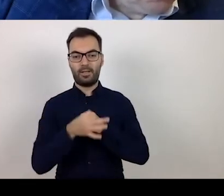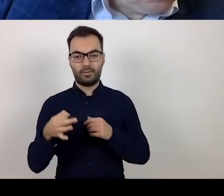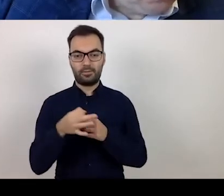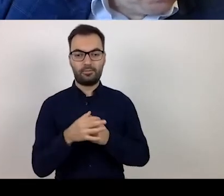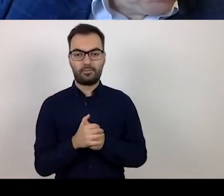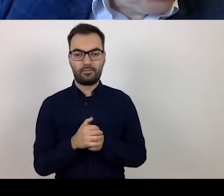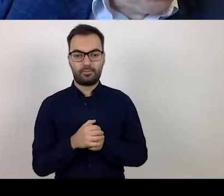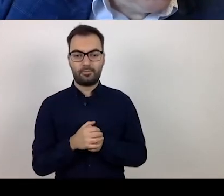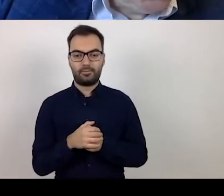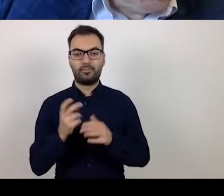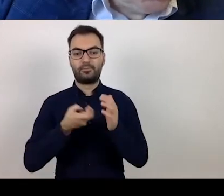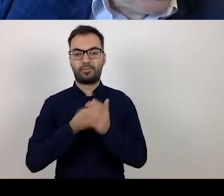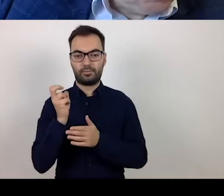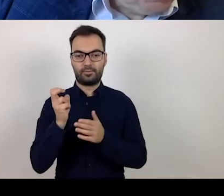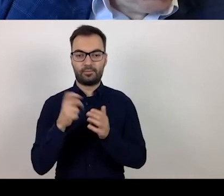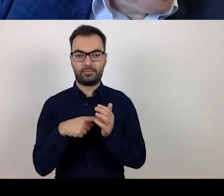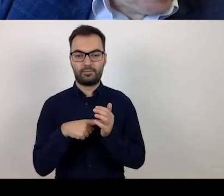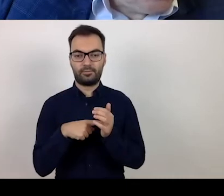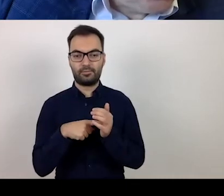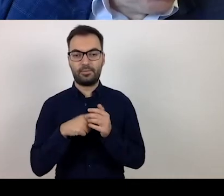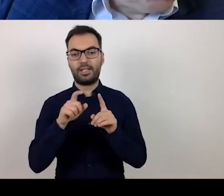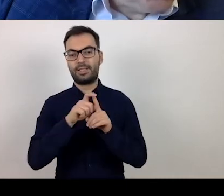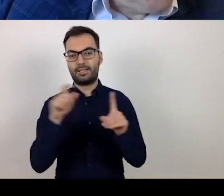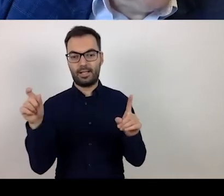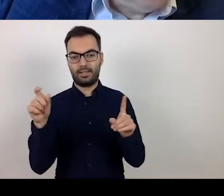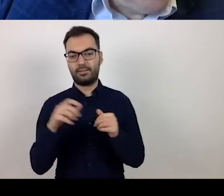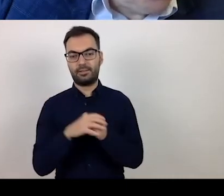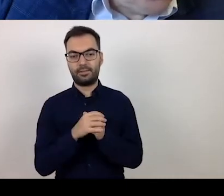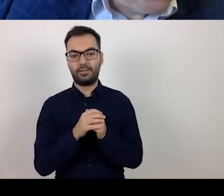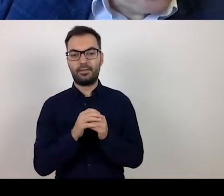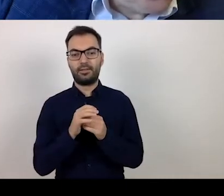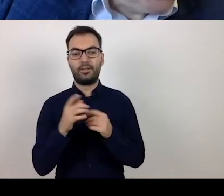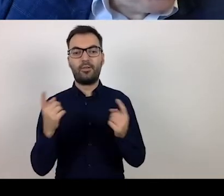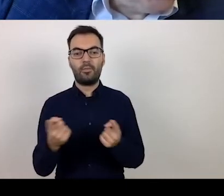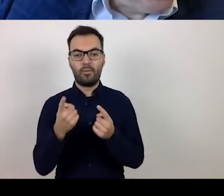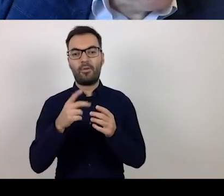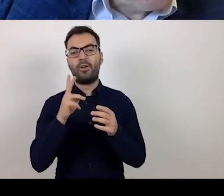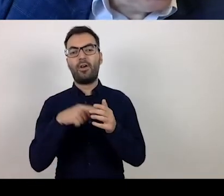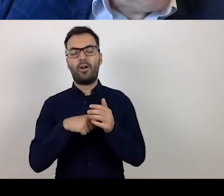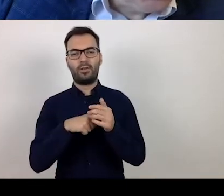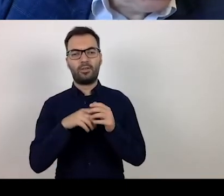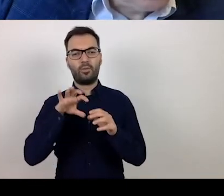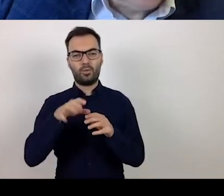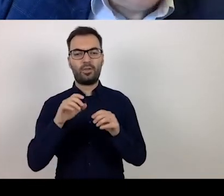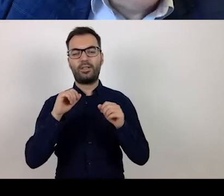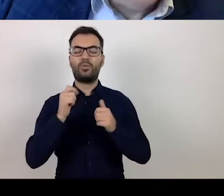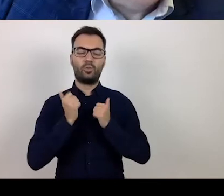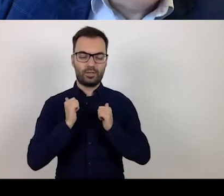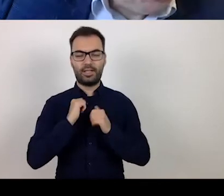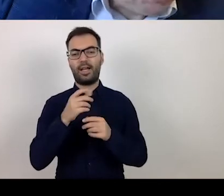the sentences concerning entities operating in the tourism, catering, and similar sectors were deleted.